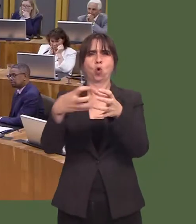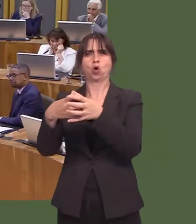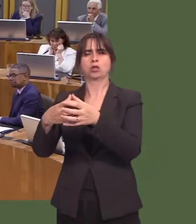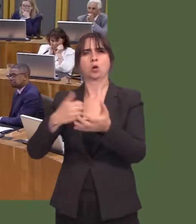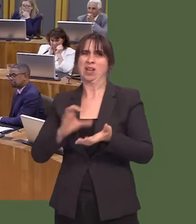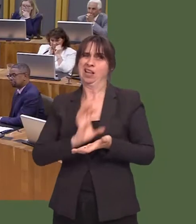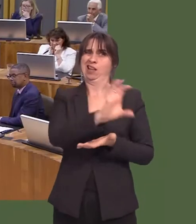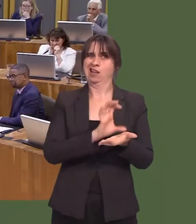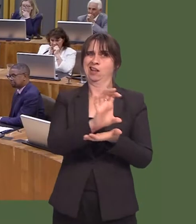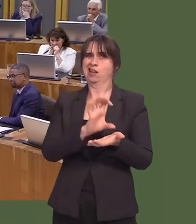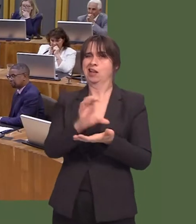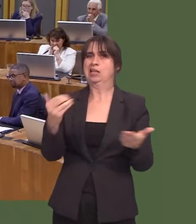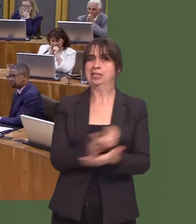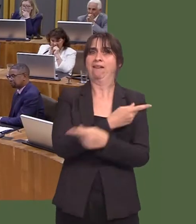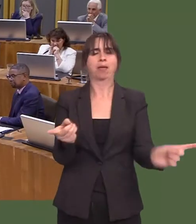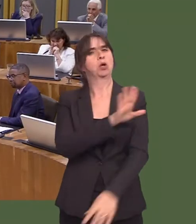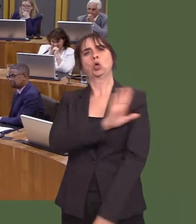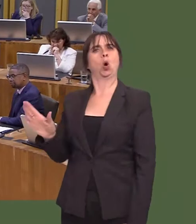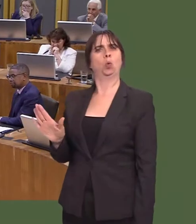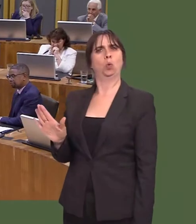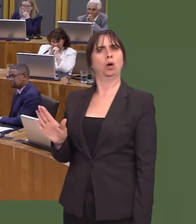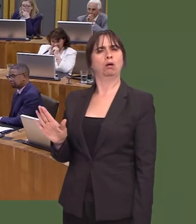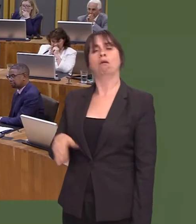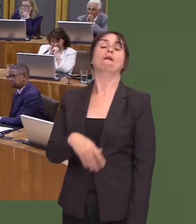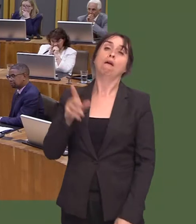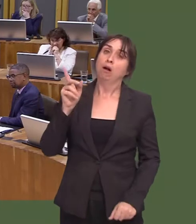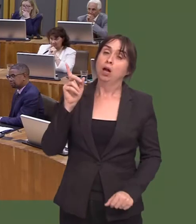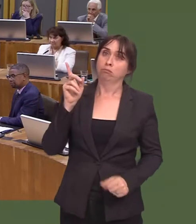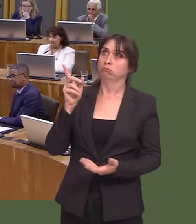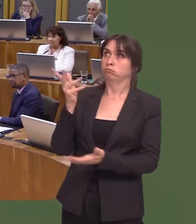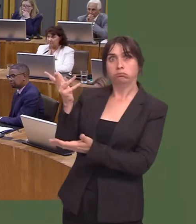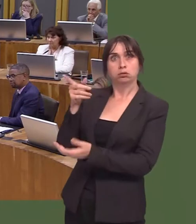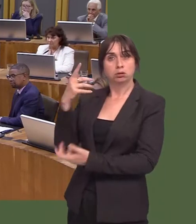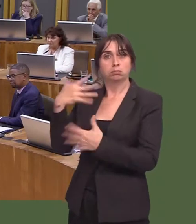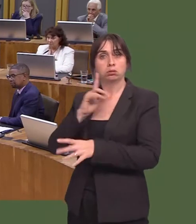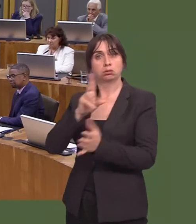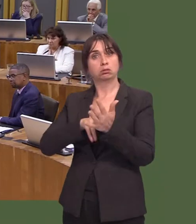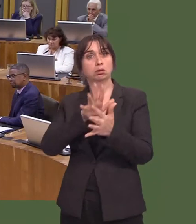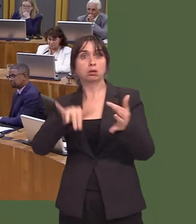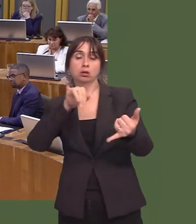He also said that he was, quote, ëpretty certain that NHS services wouldnít be cut